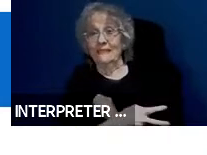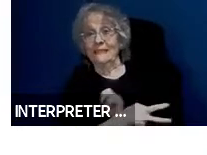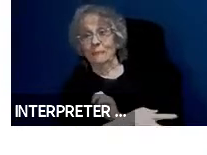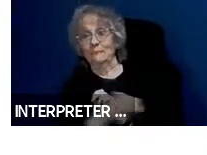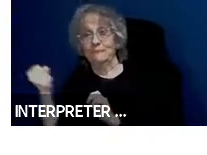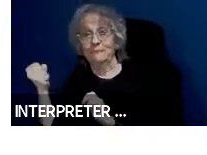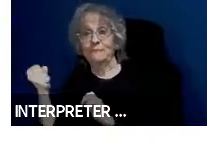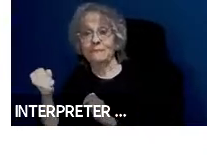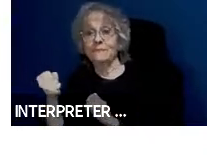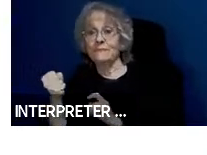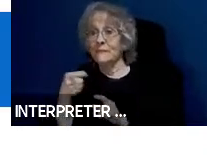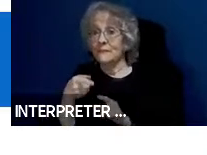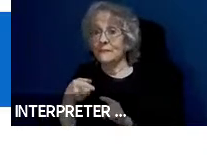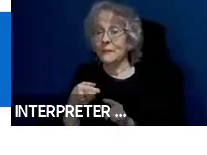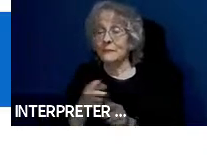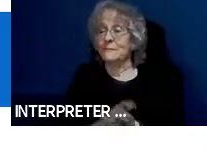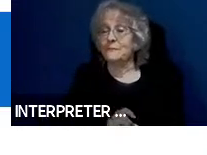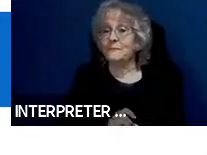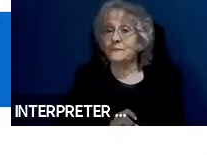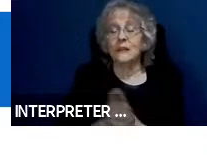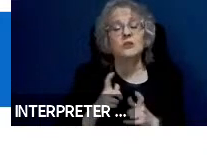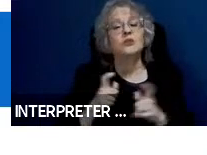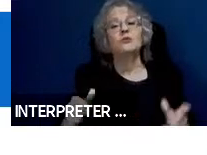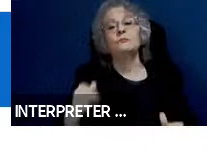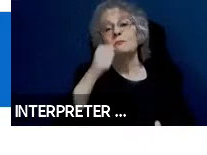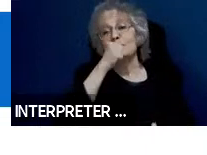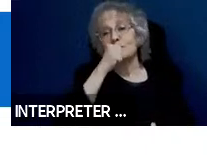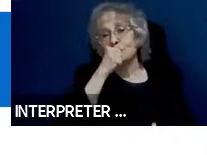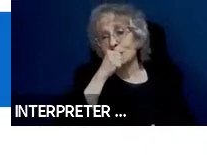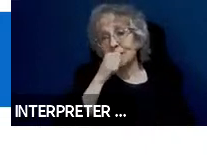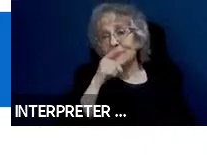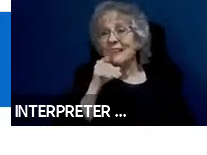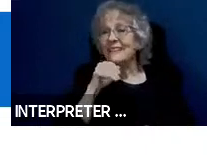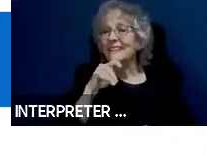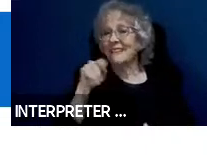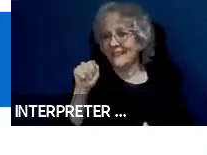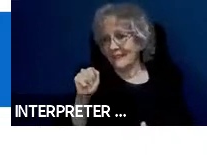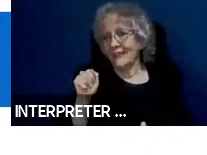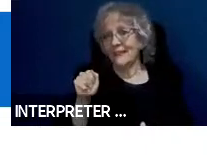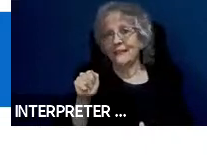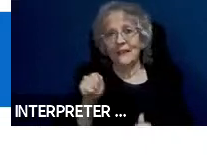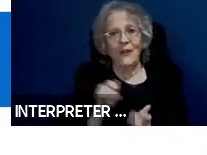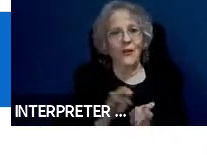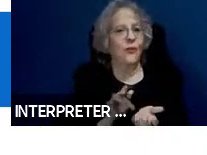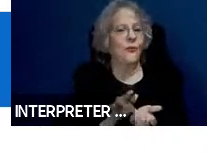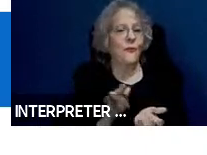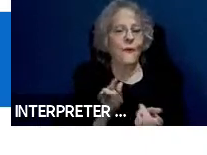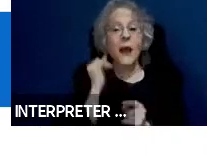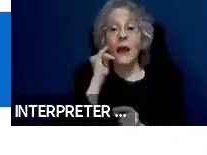And this huge privacy and data abuse potential. Any data collected about users with special